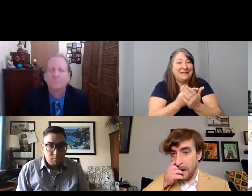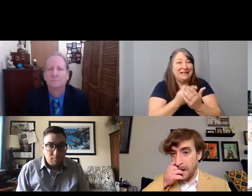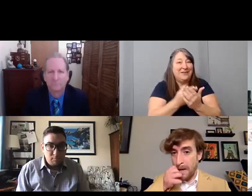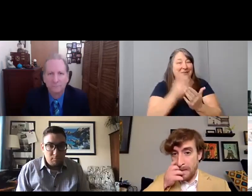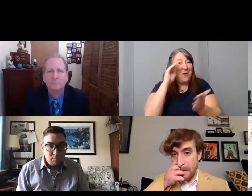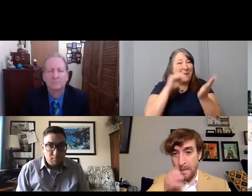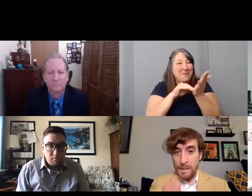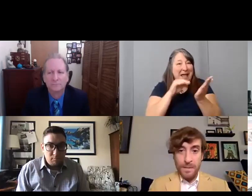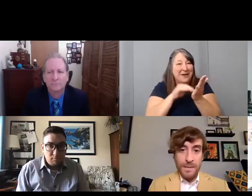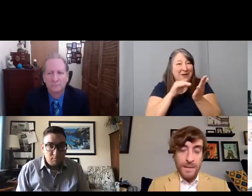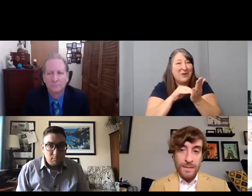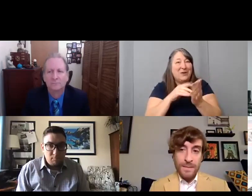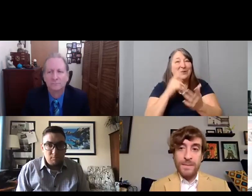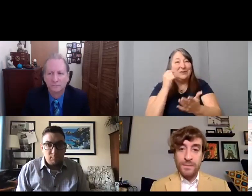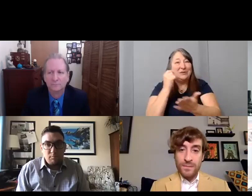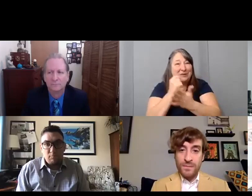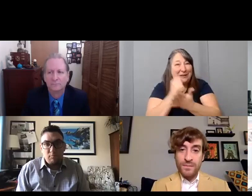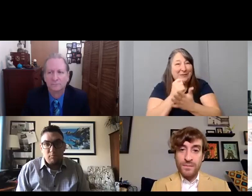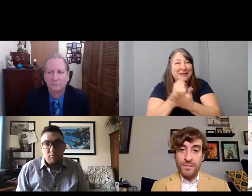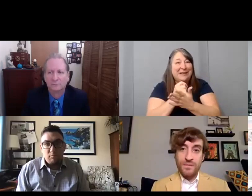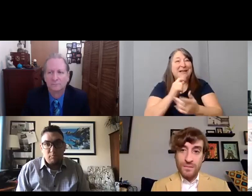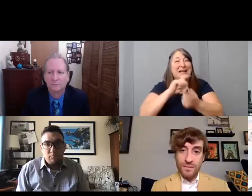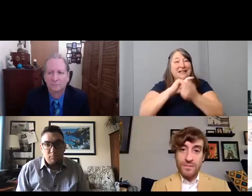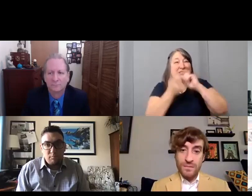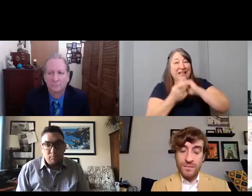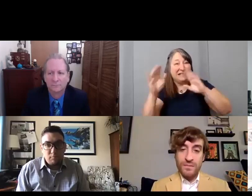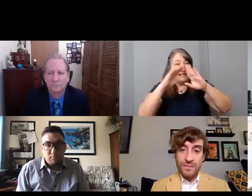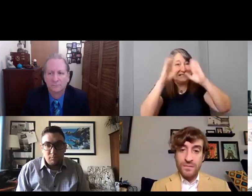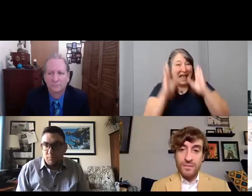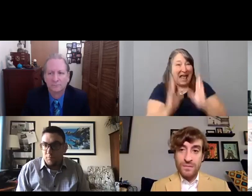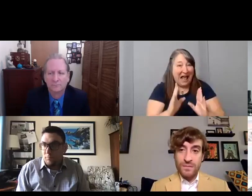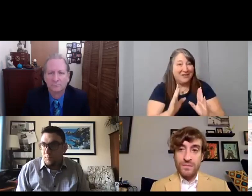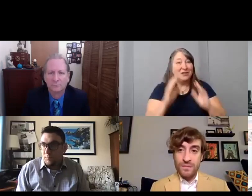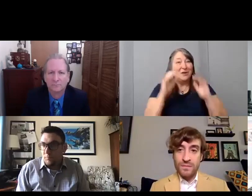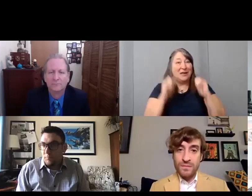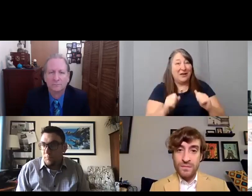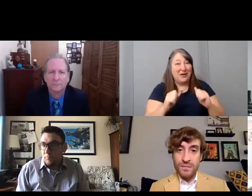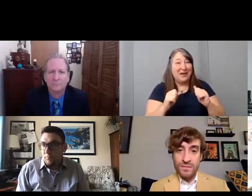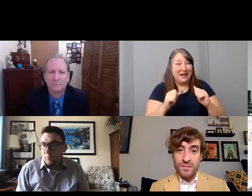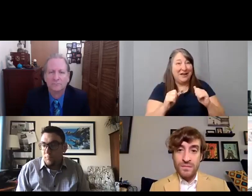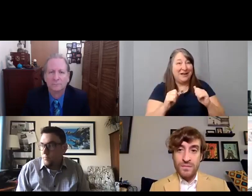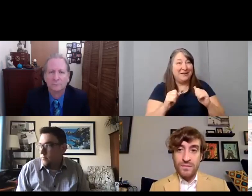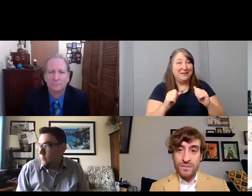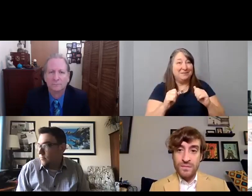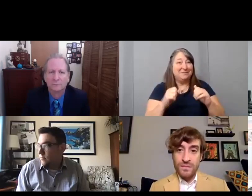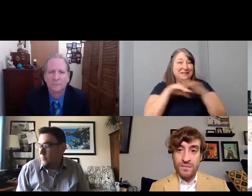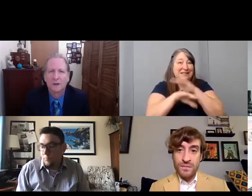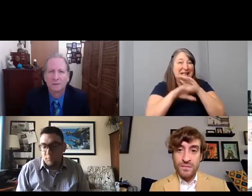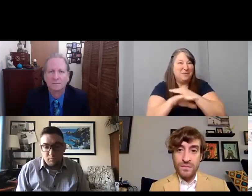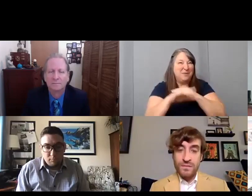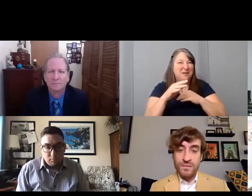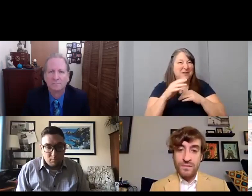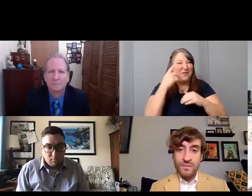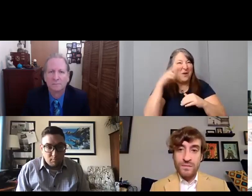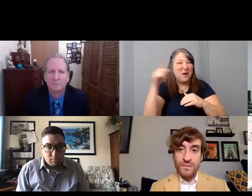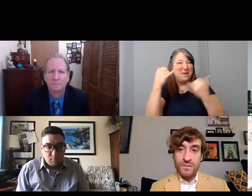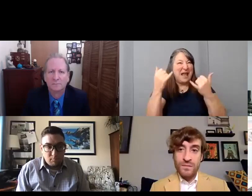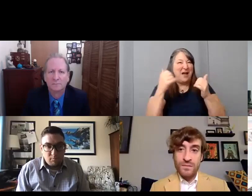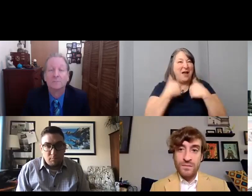and converting his house so it was accessible for him now that he has a disability, and he went to GoFundMe to do that.